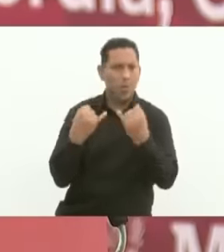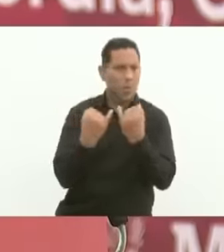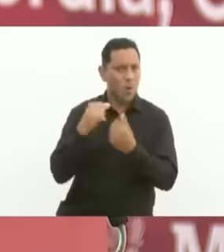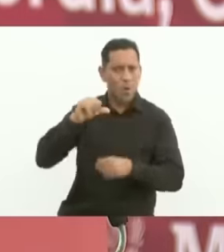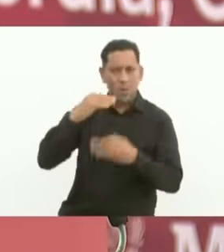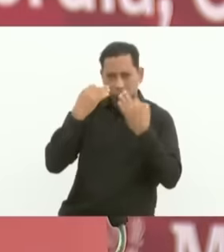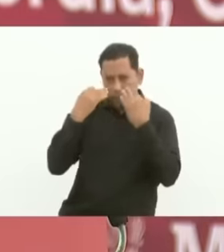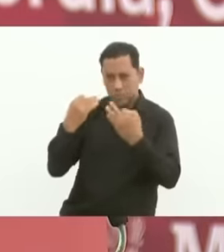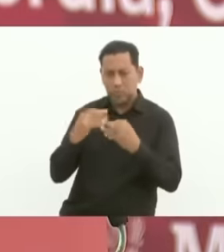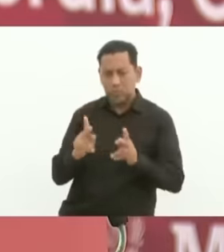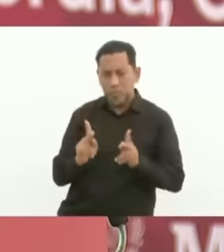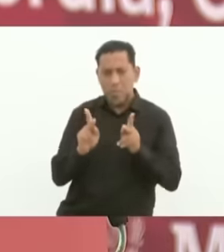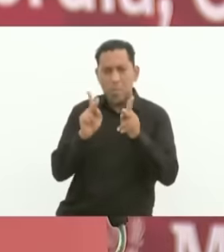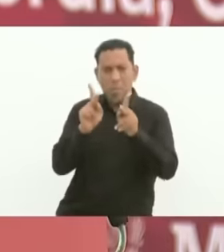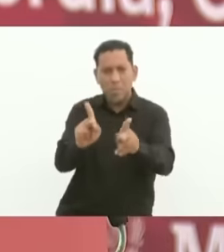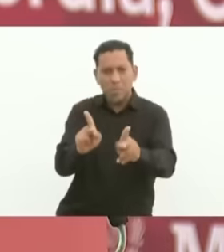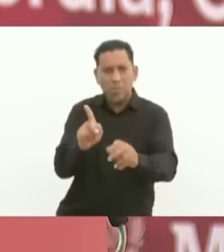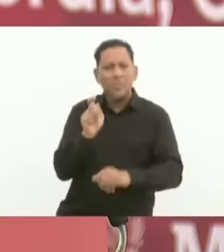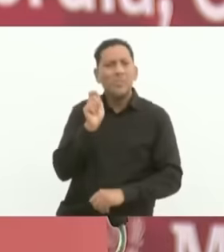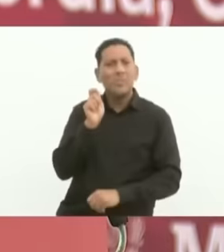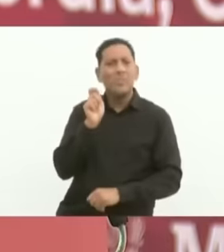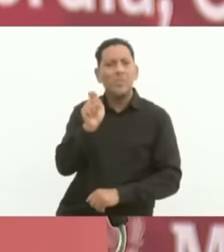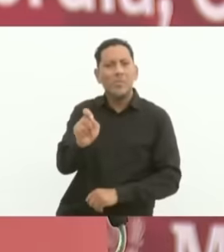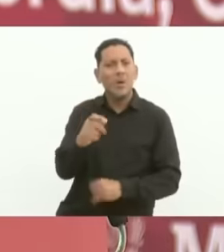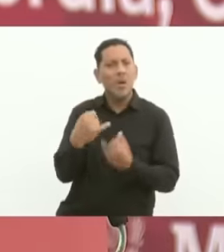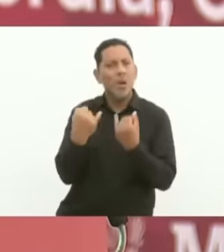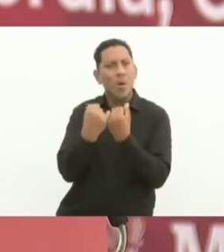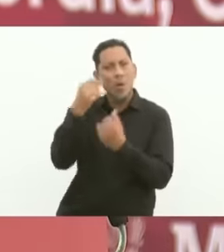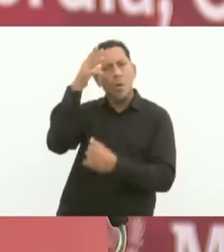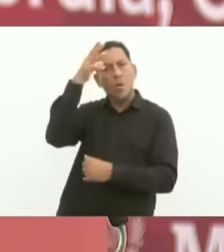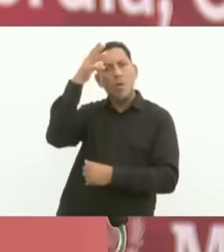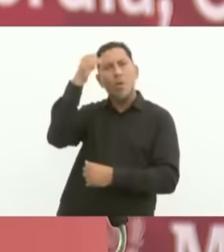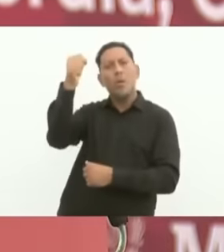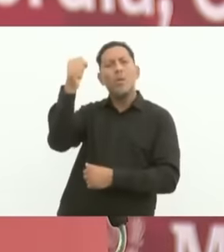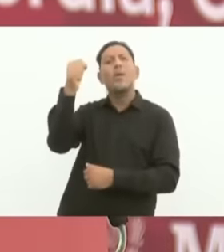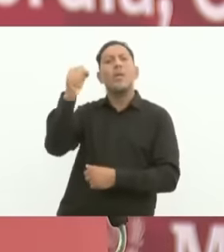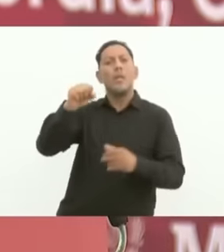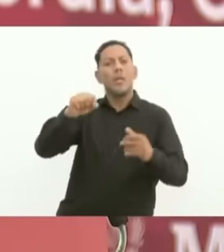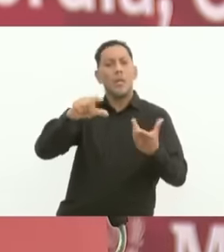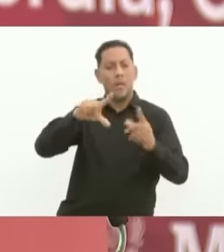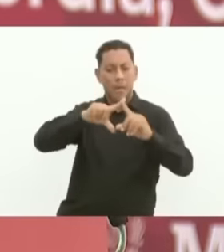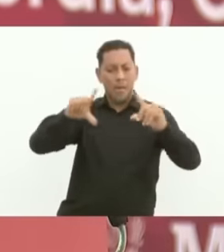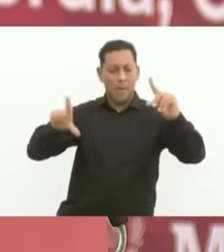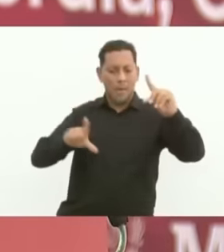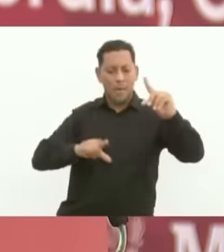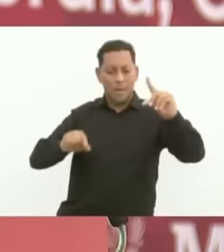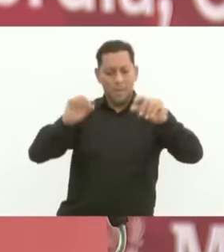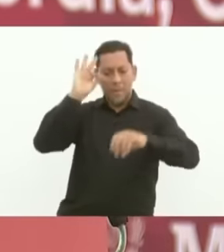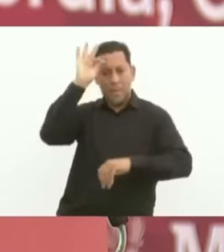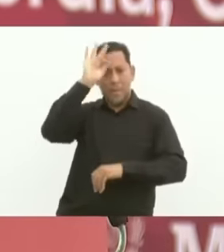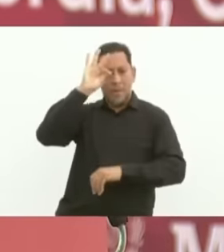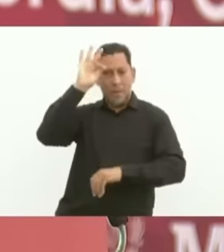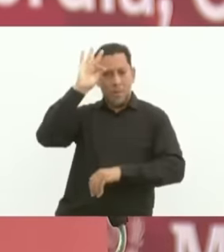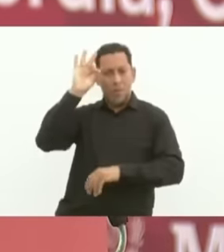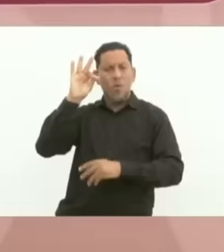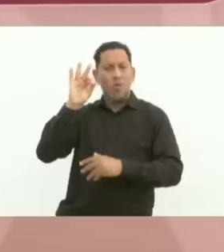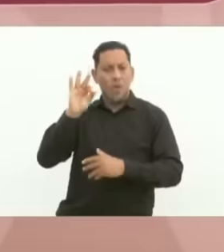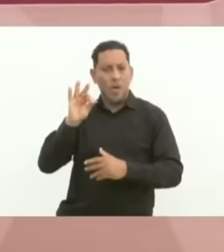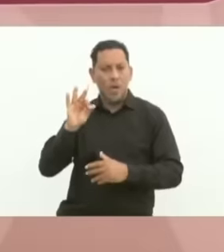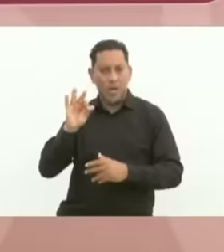to do with a conception of a country has to do with a philosophy of a country has to do with the